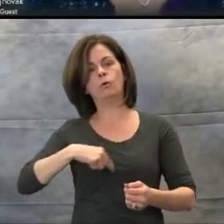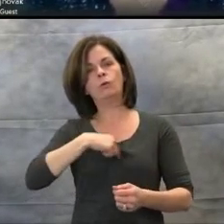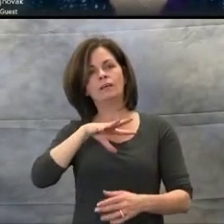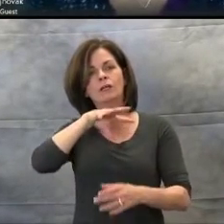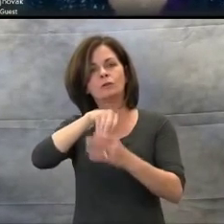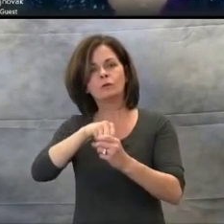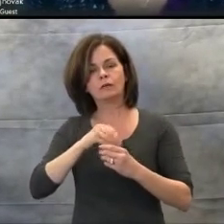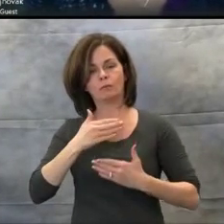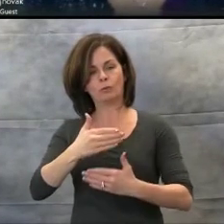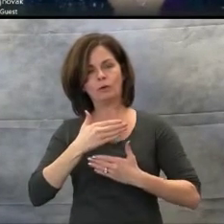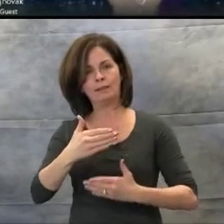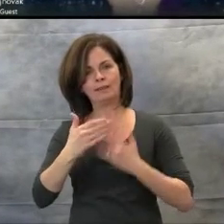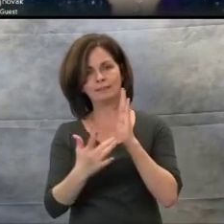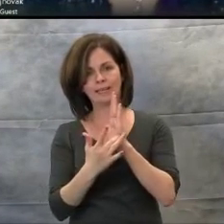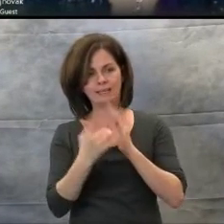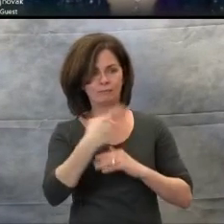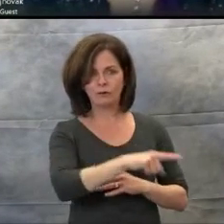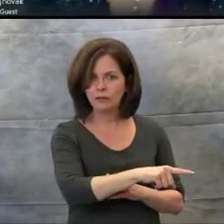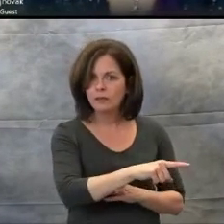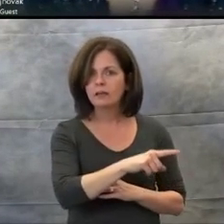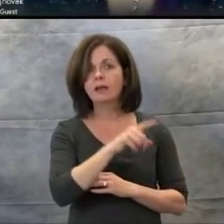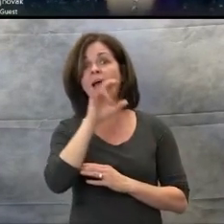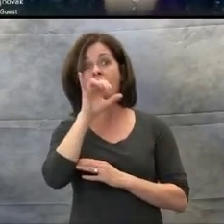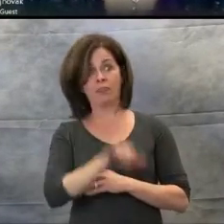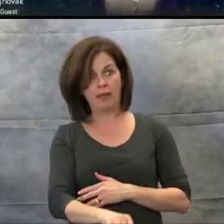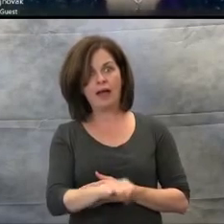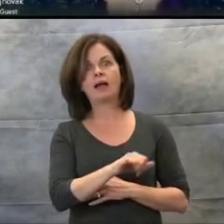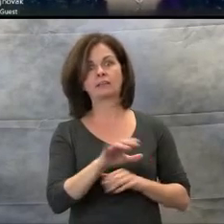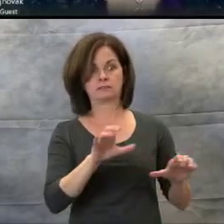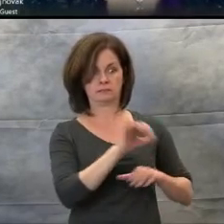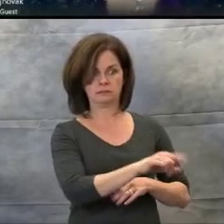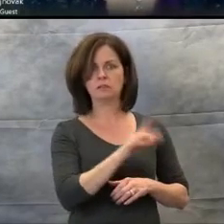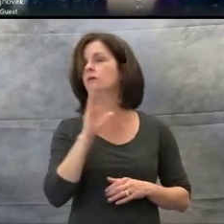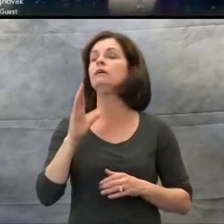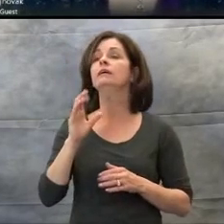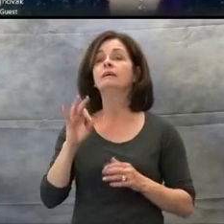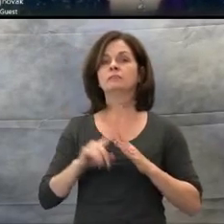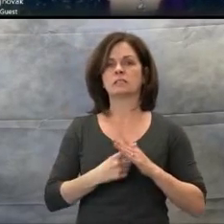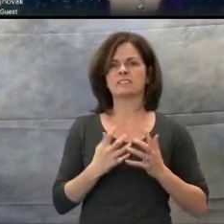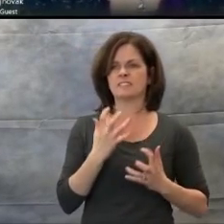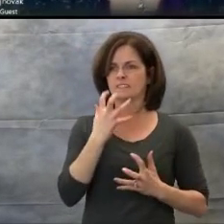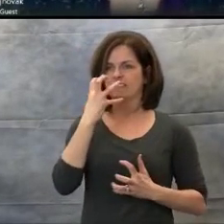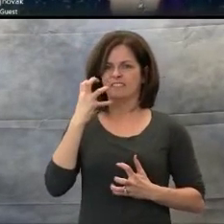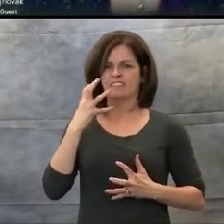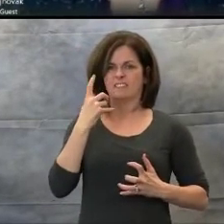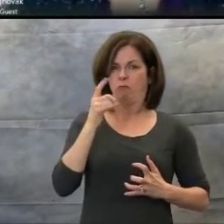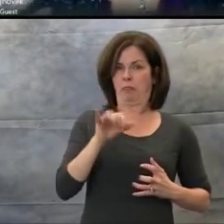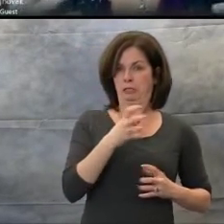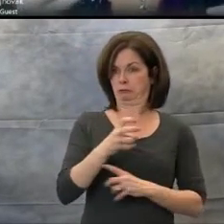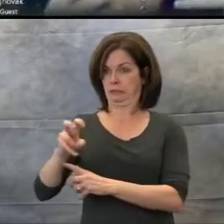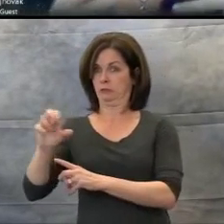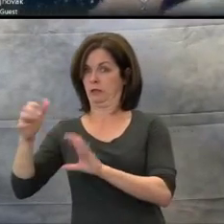de-escalate him for a very agitated mood to a calm mood by the end of the song he would say,